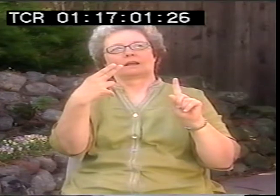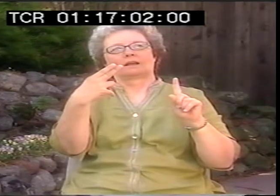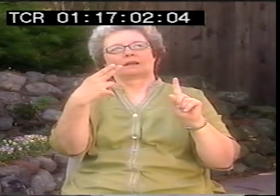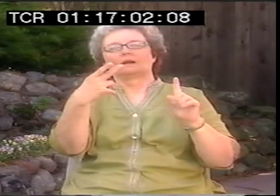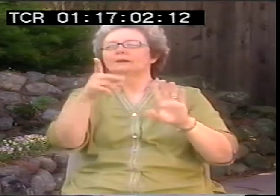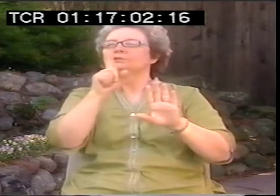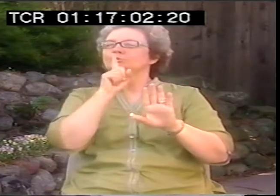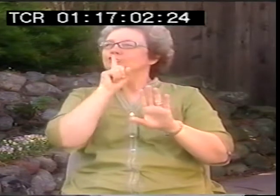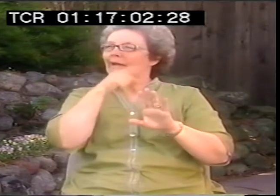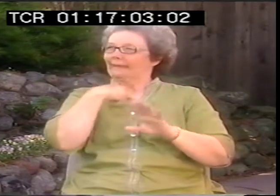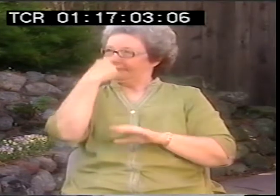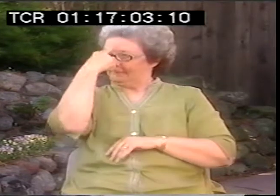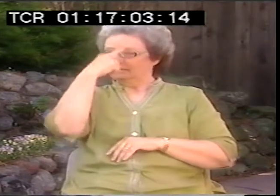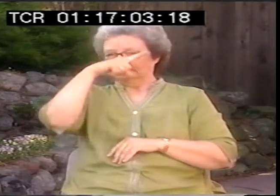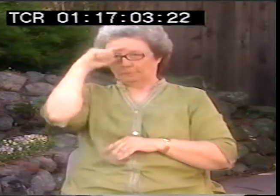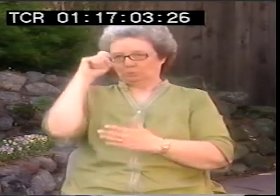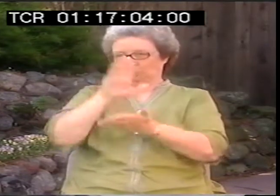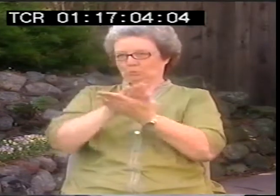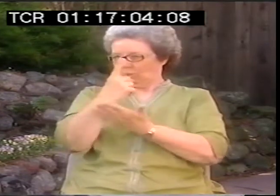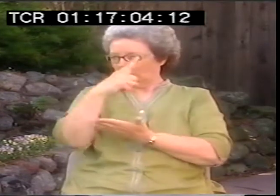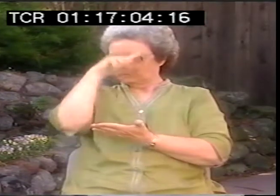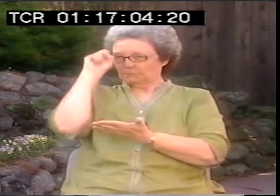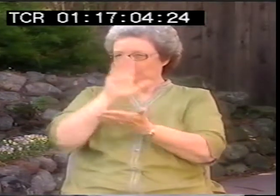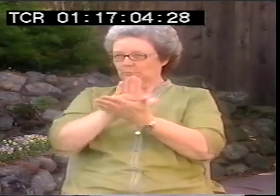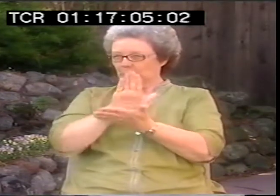to different language models.